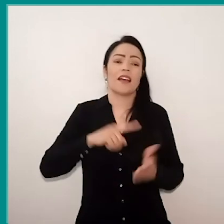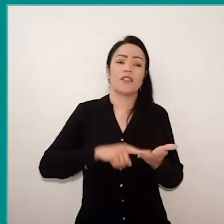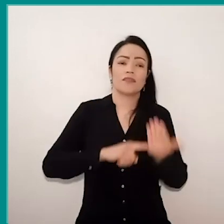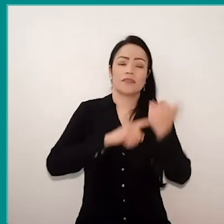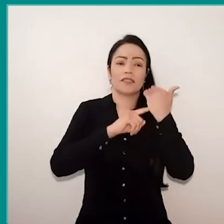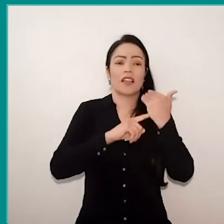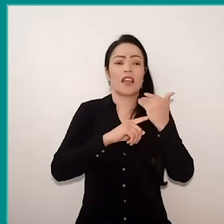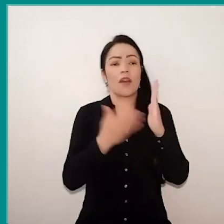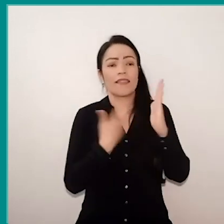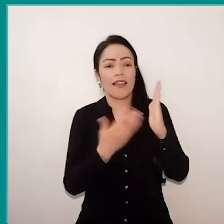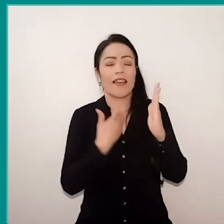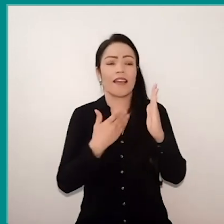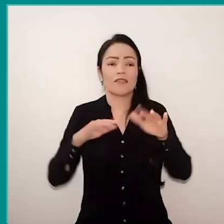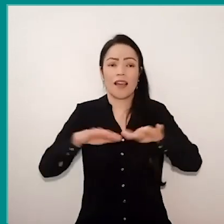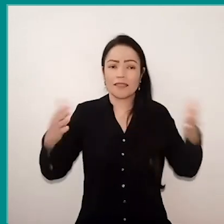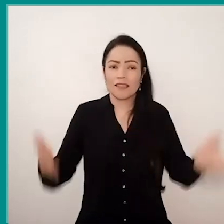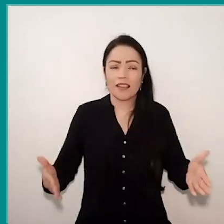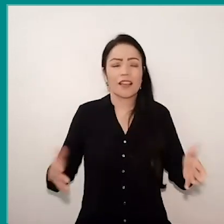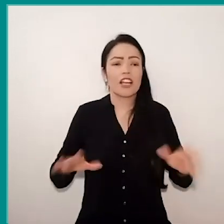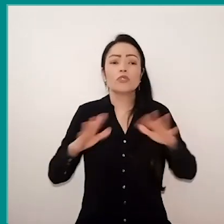and the window too.